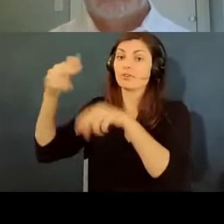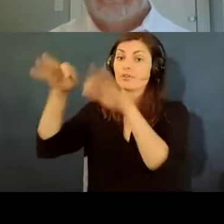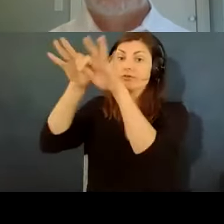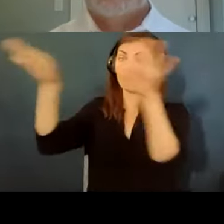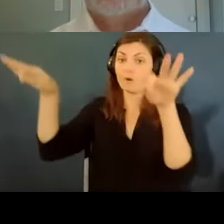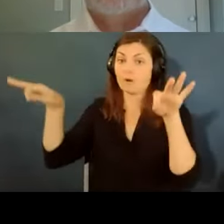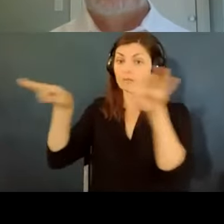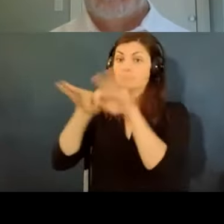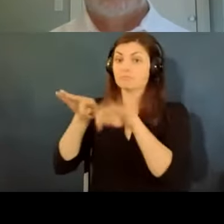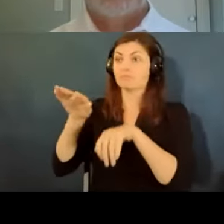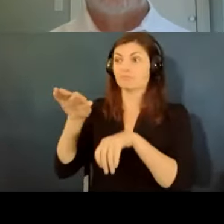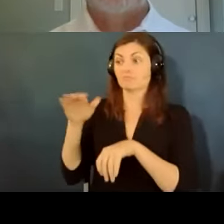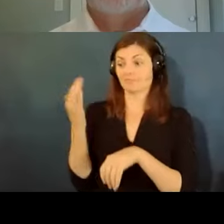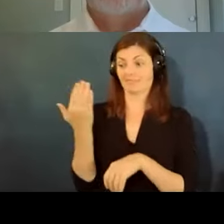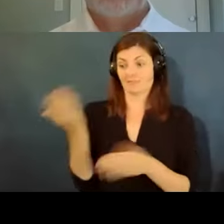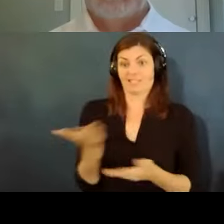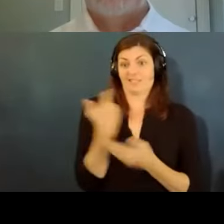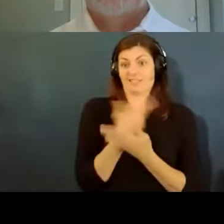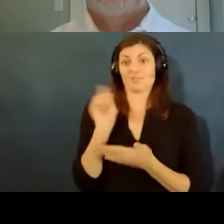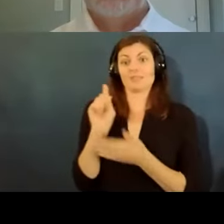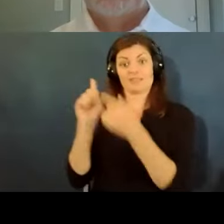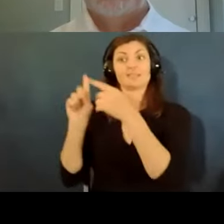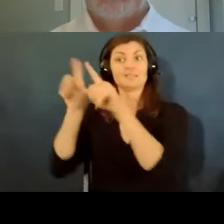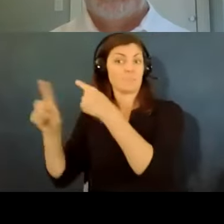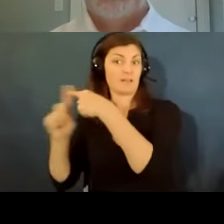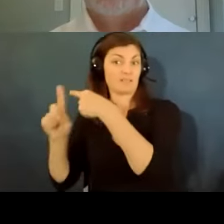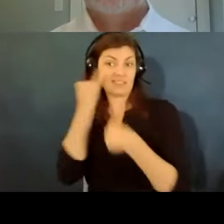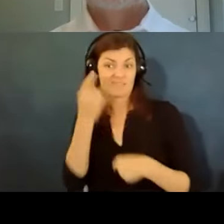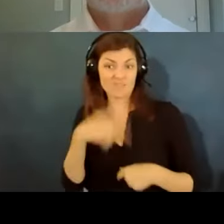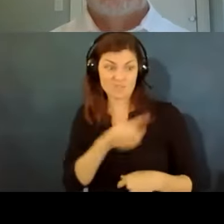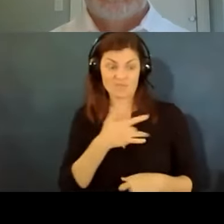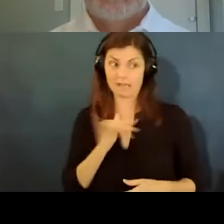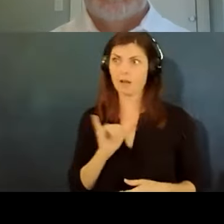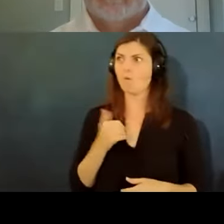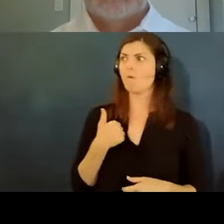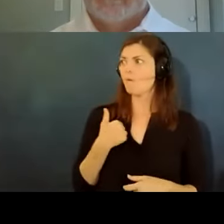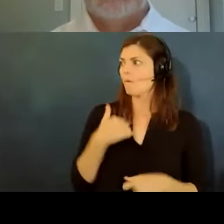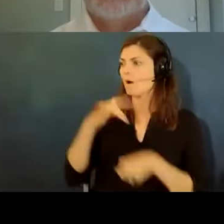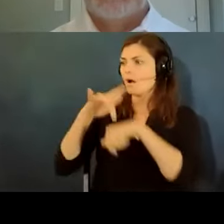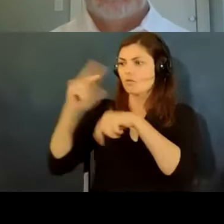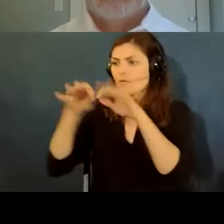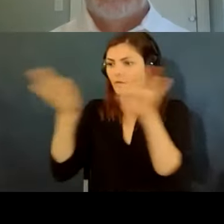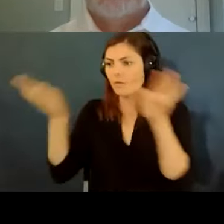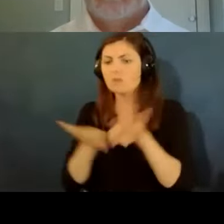has tested positive so if you feel like you've been exposed you know you should get a test as